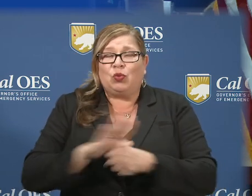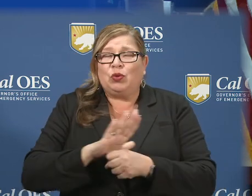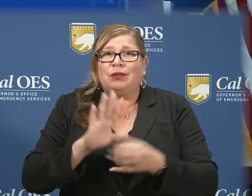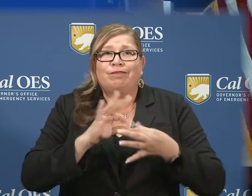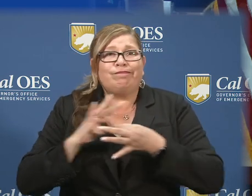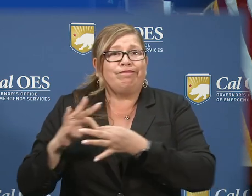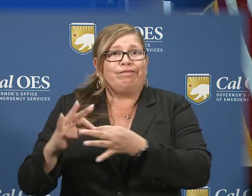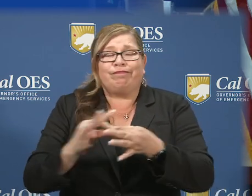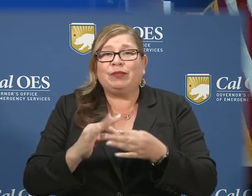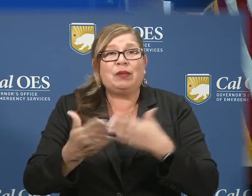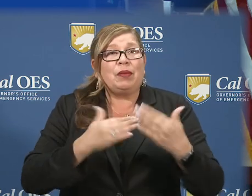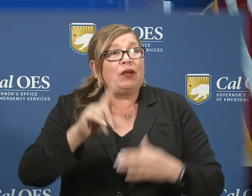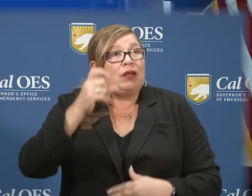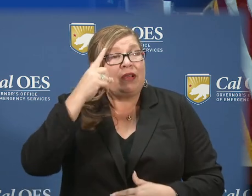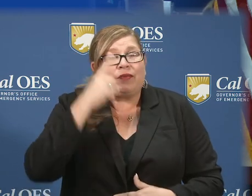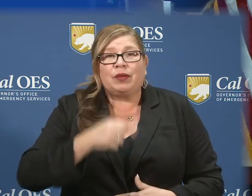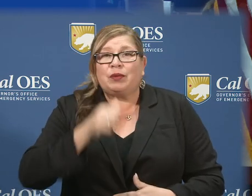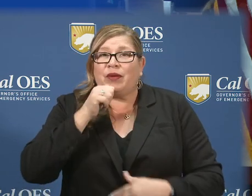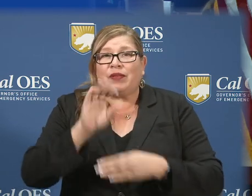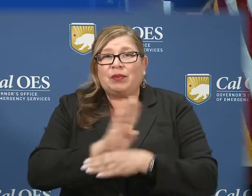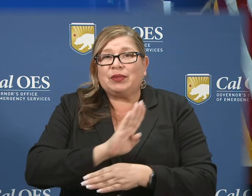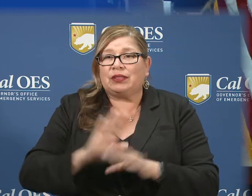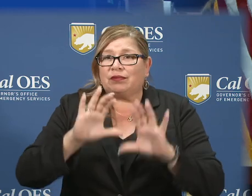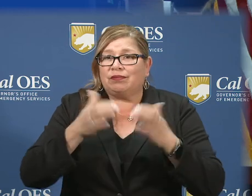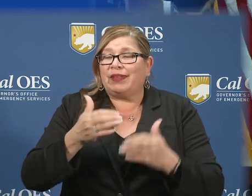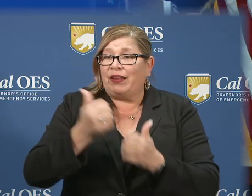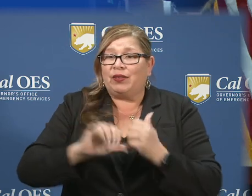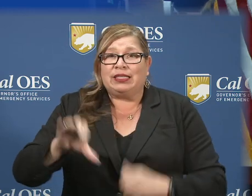together, whether it's government or private sector or every citizen in